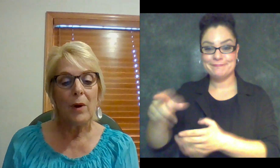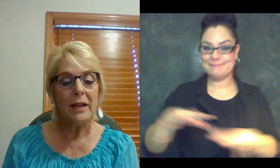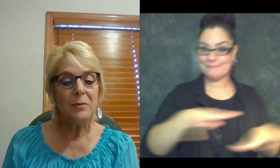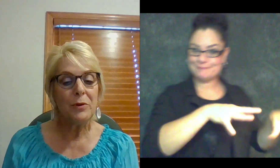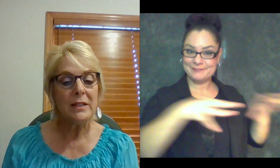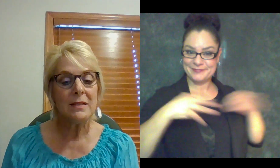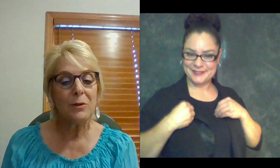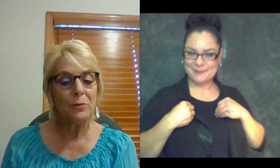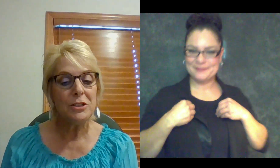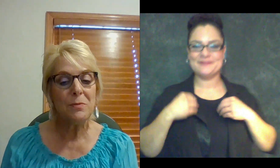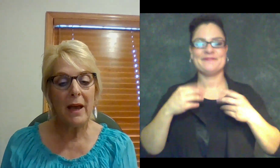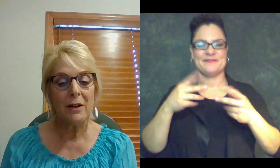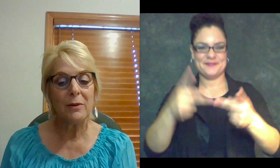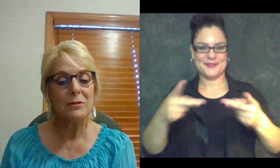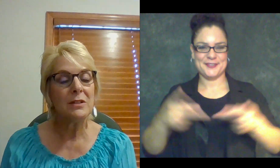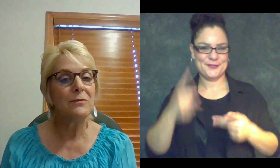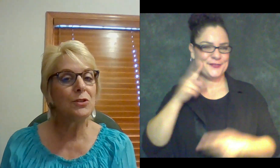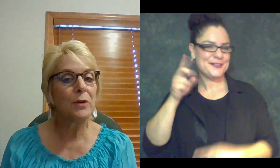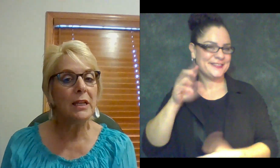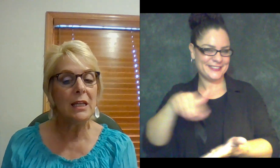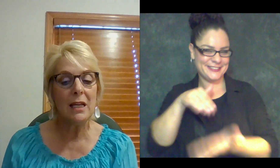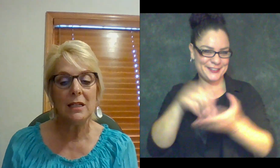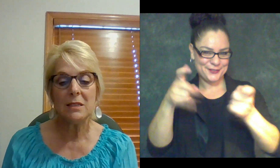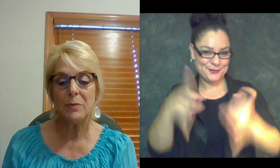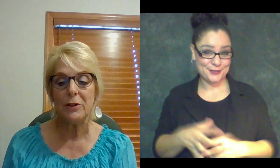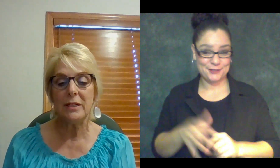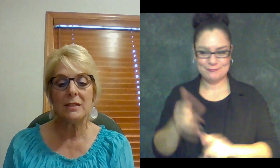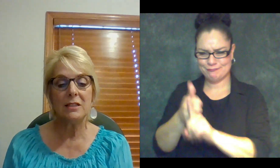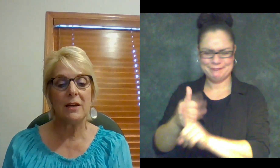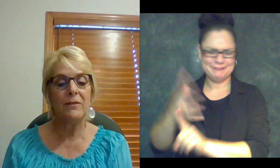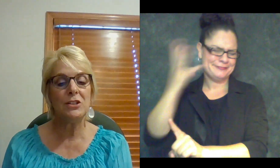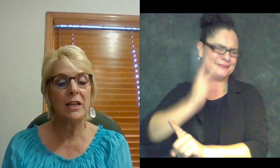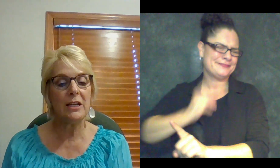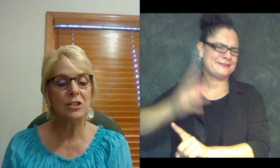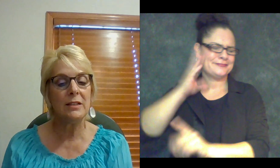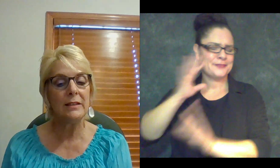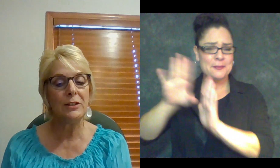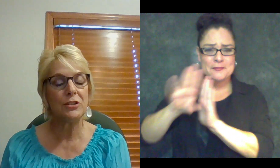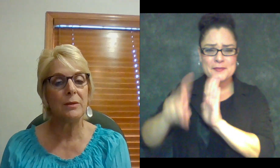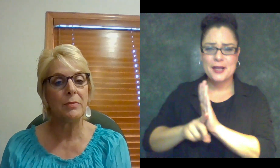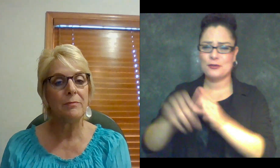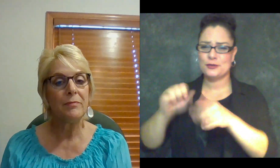Ryan brings a rich background of training and experience in deaf education and leadership,